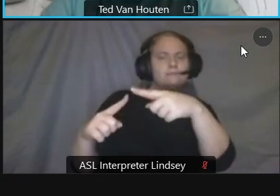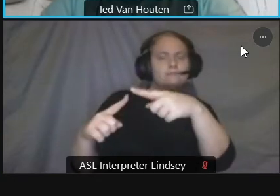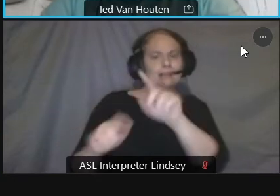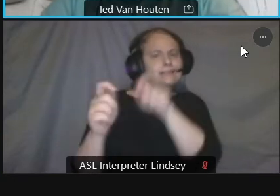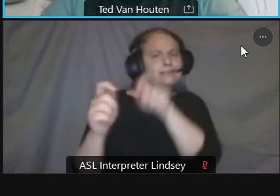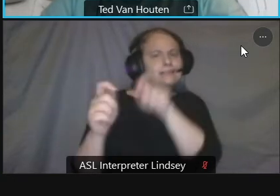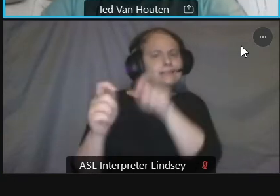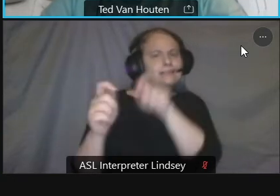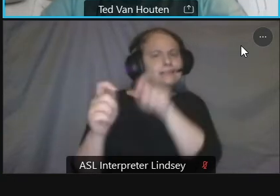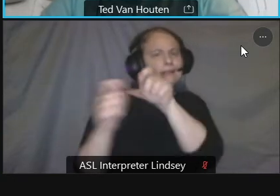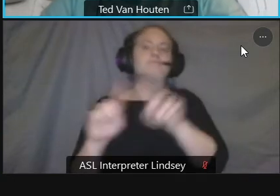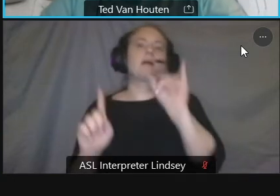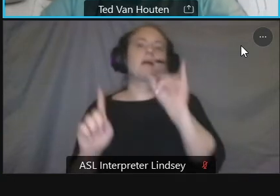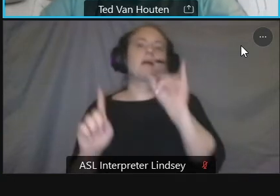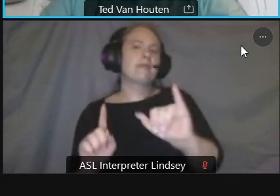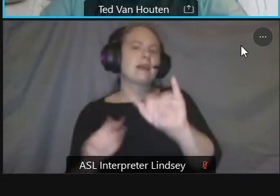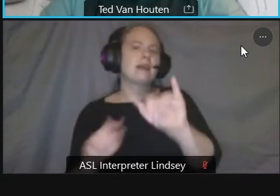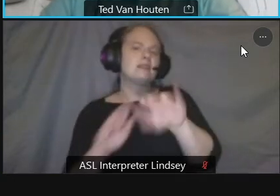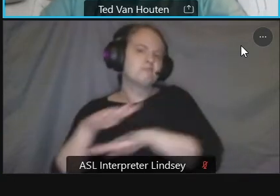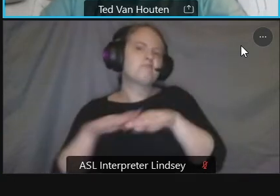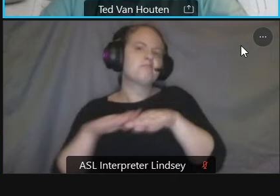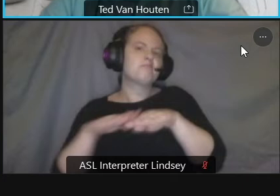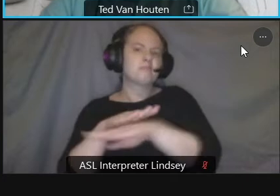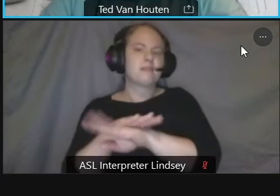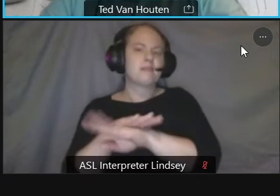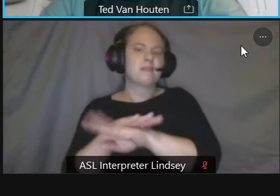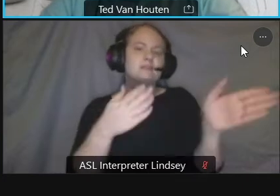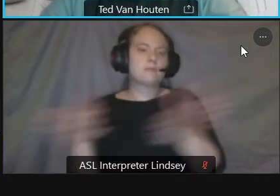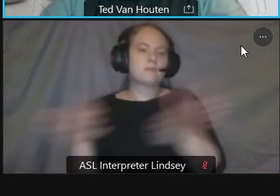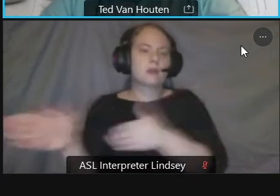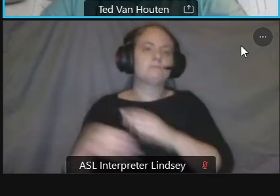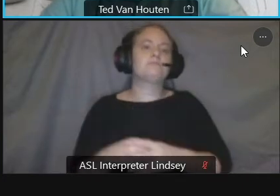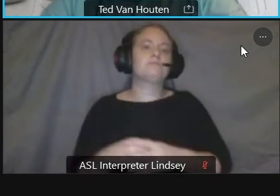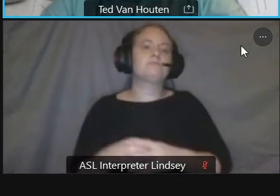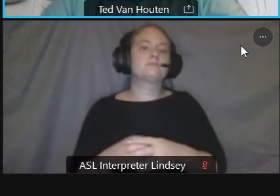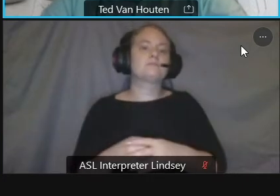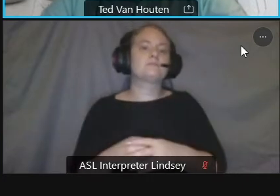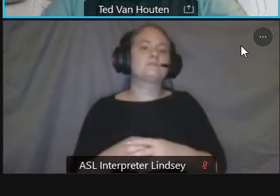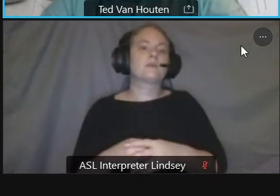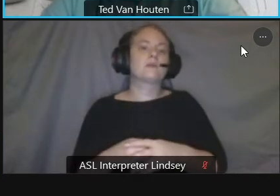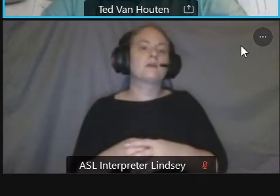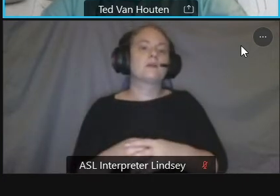main public meeting um the third and then we would do more concept development and then we